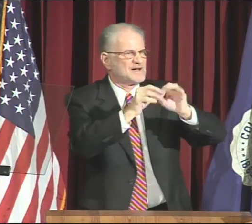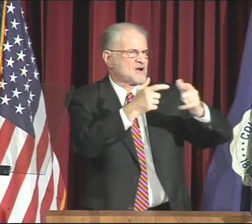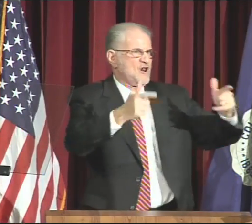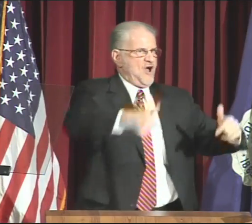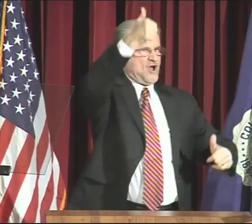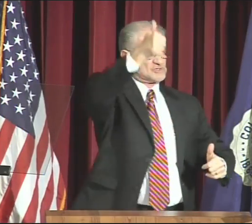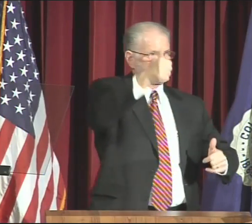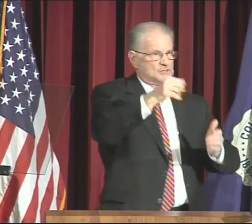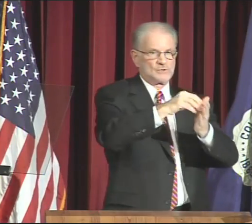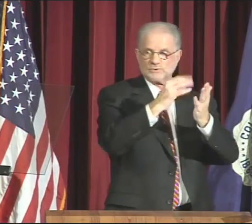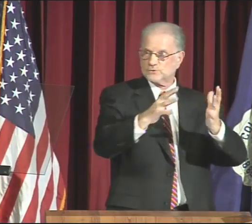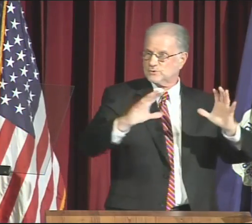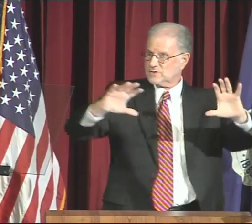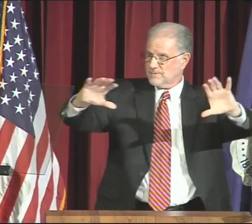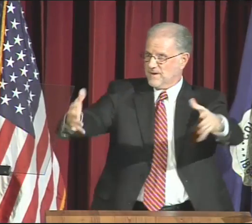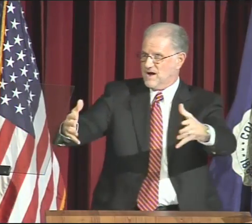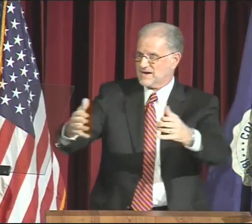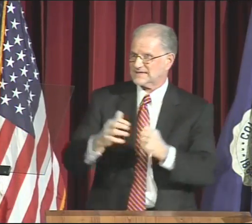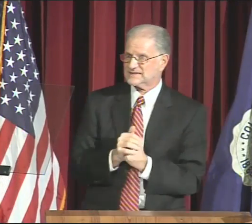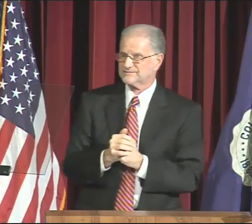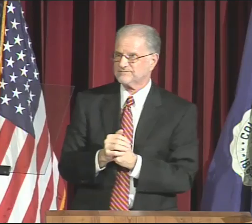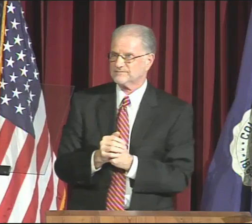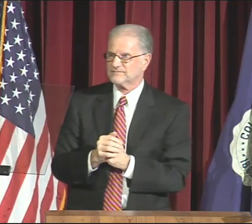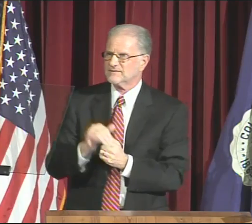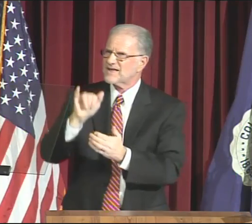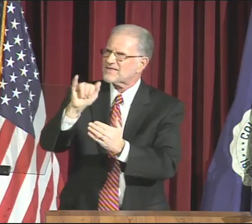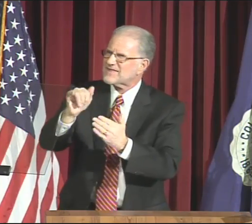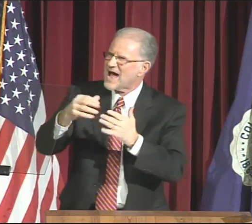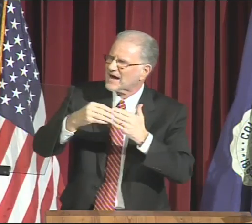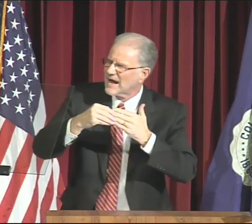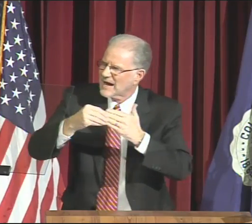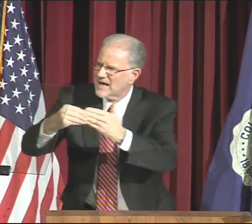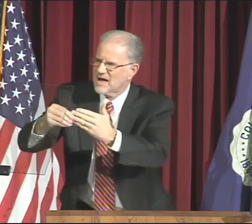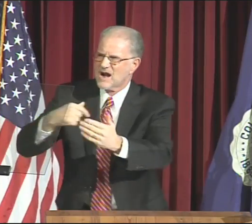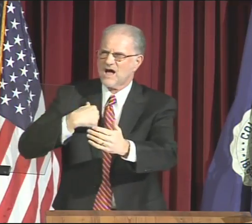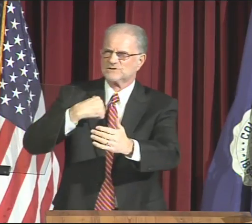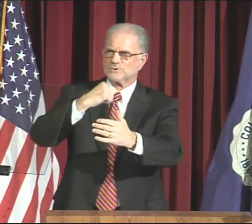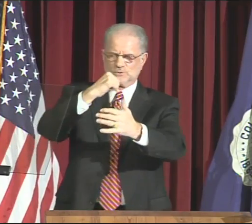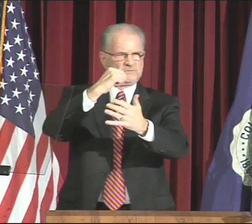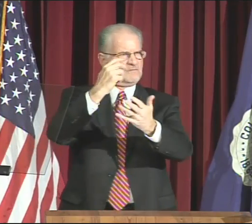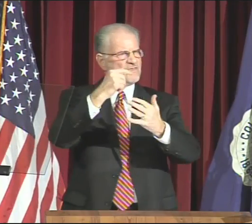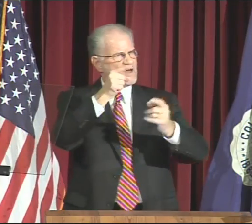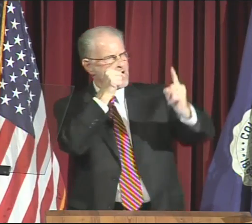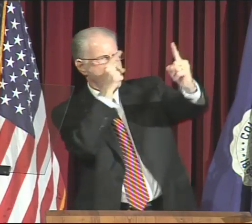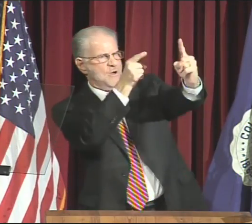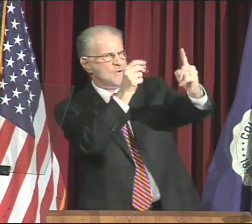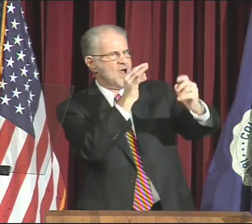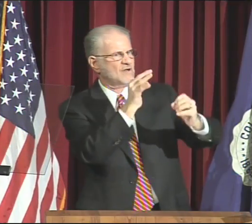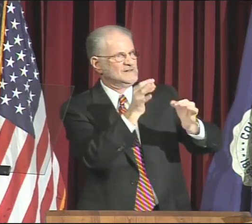we have envisioned these dreams with a significantly larger student body.